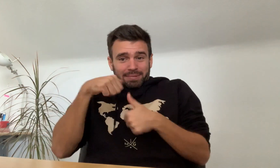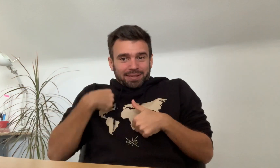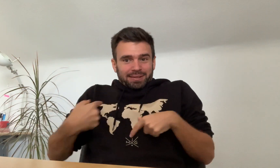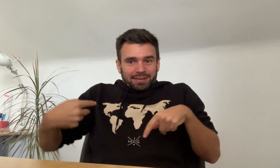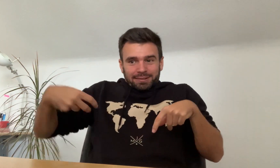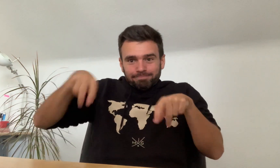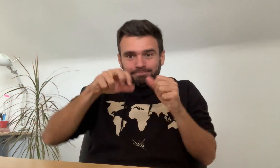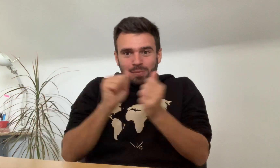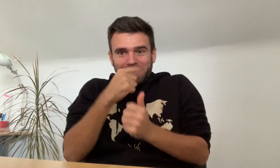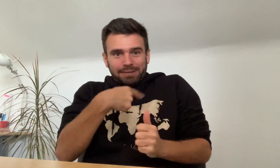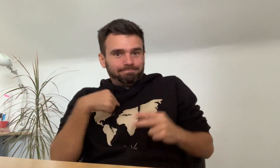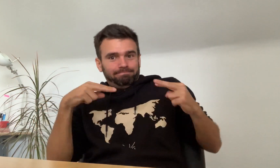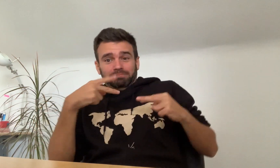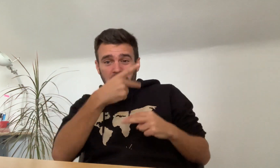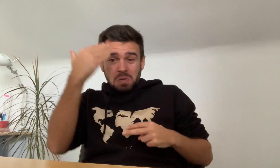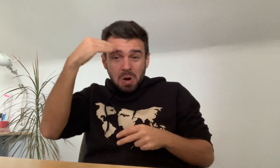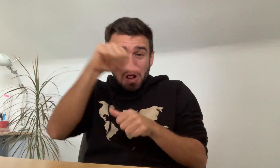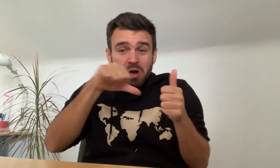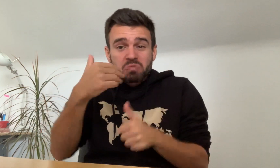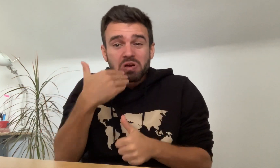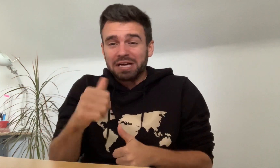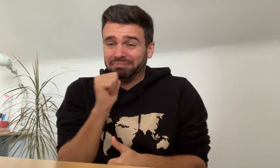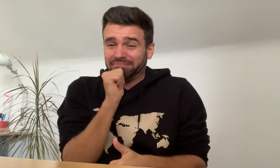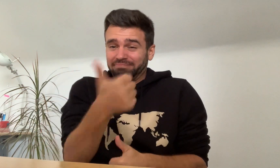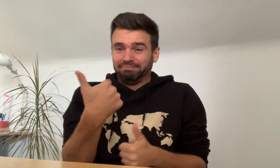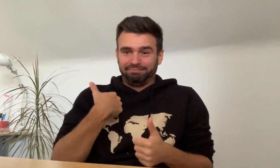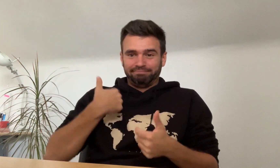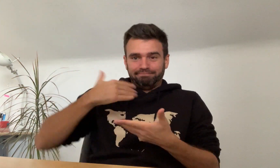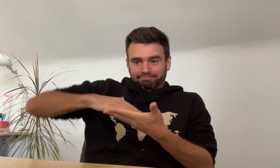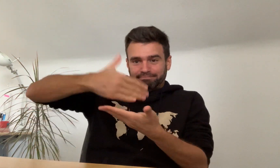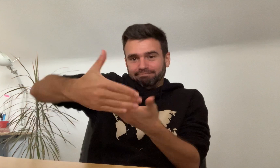I remember I didn’t know him very well in the beginning.